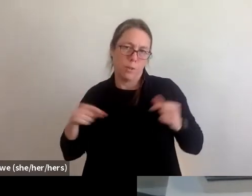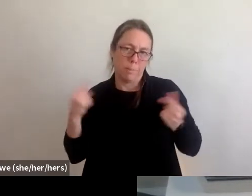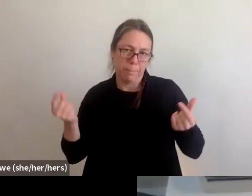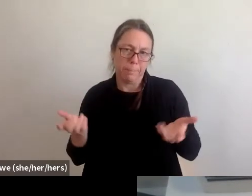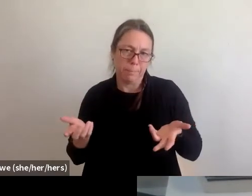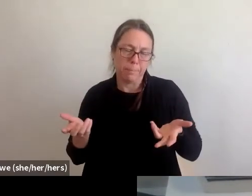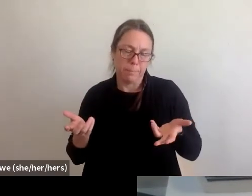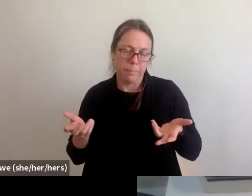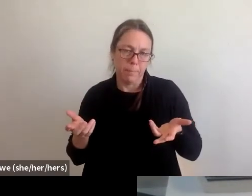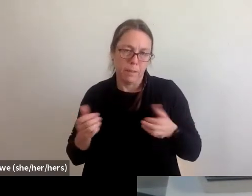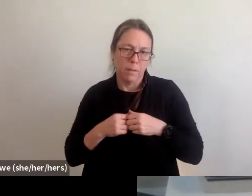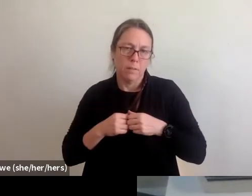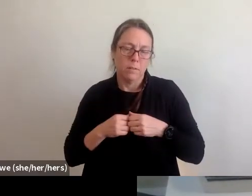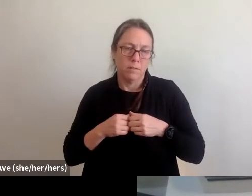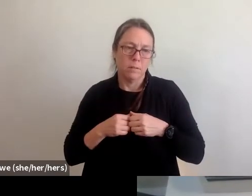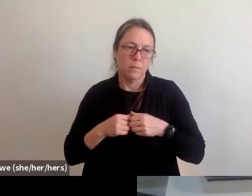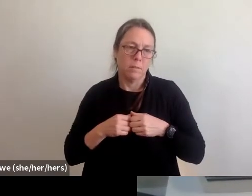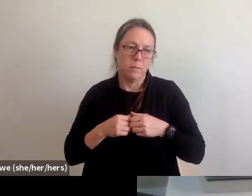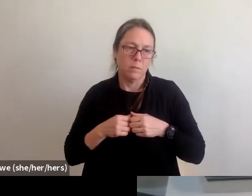And specifically in terms of, I guess, moving to short-term,